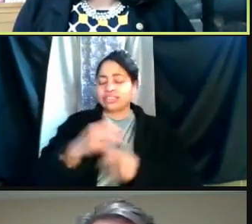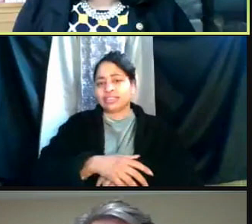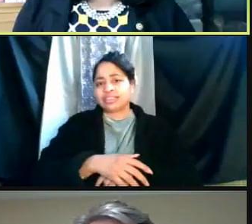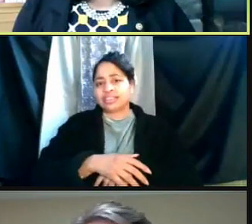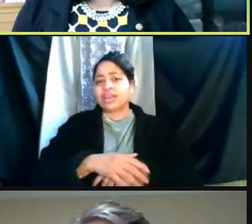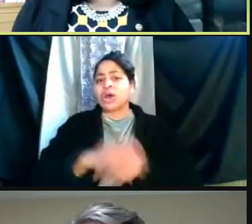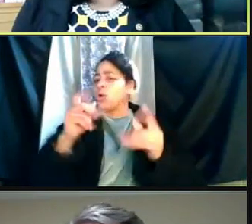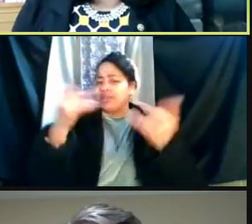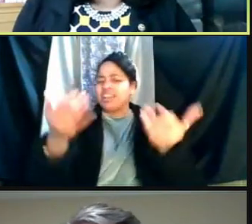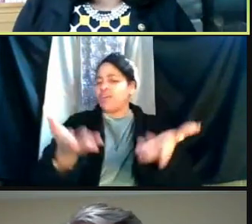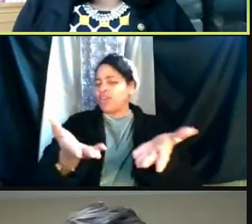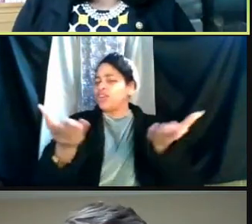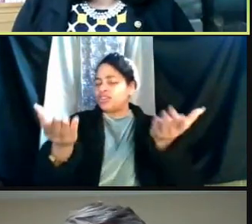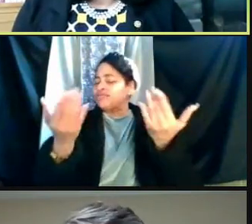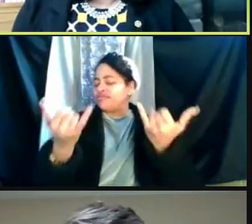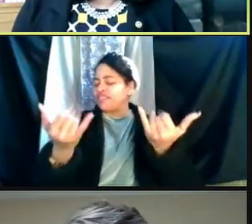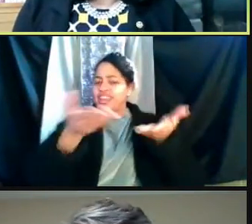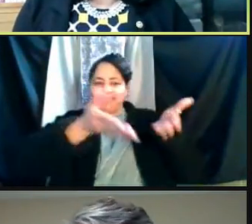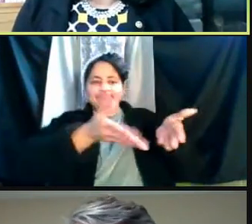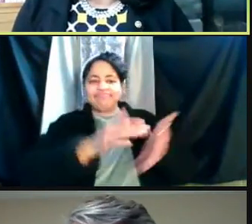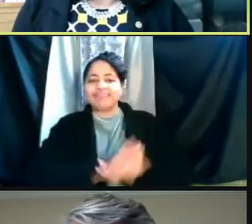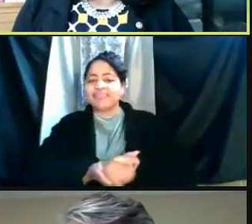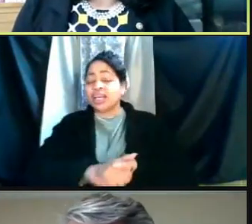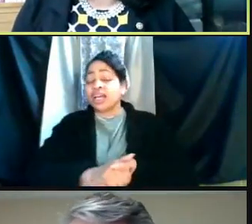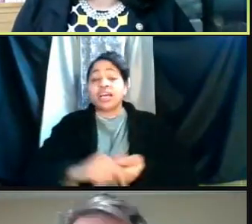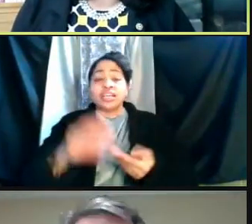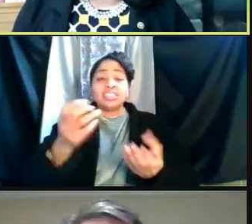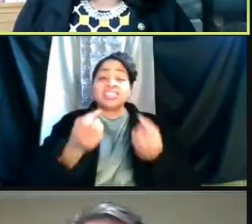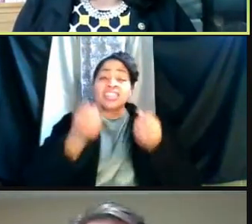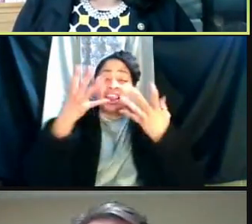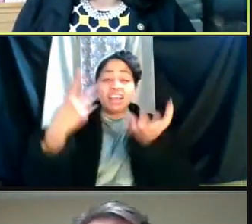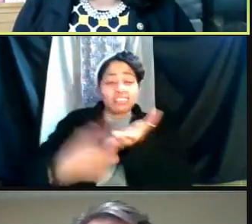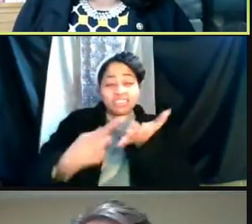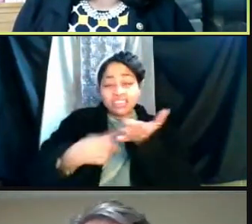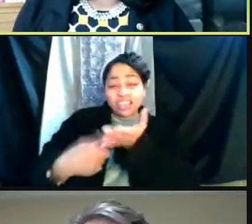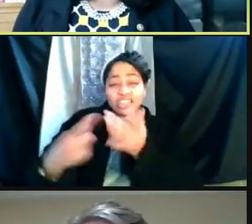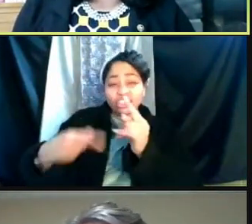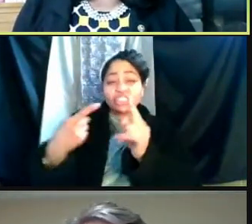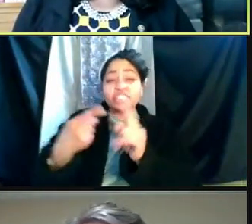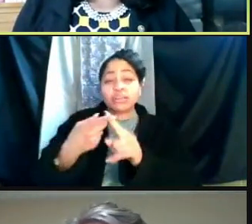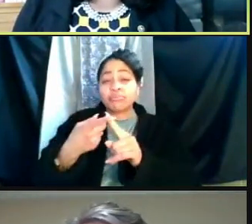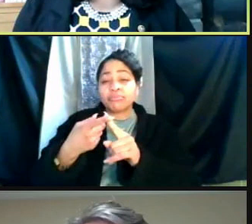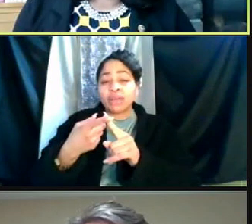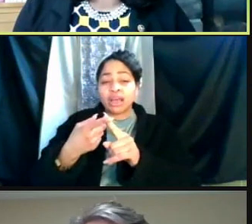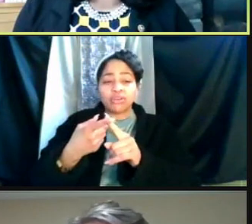okay, here they are in fact. You know, there's a lot of discussion around campus and you know, campus looks different now